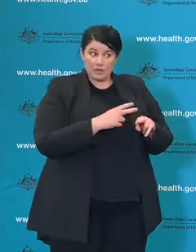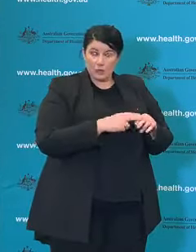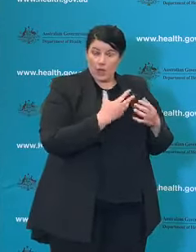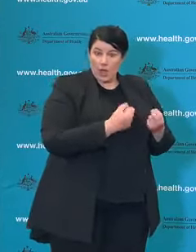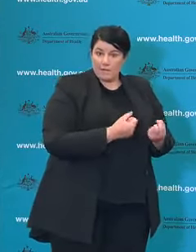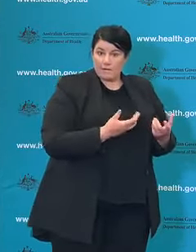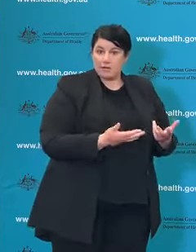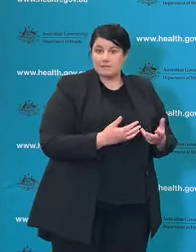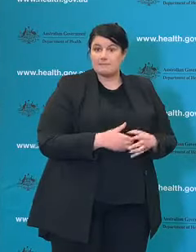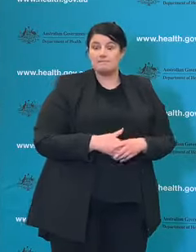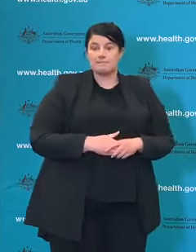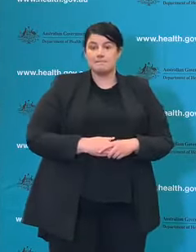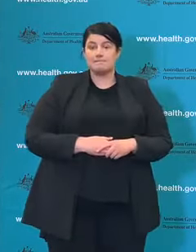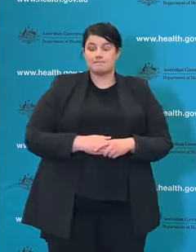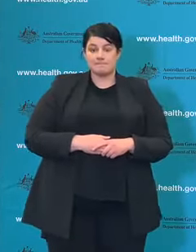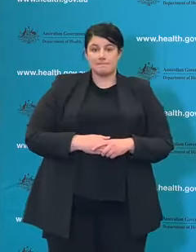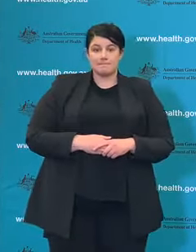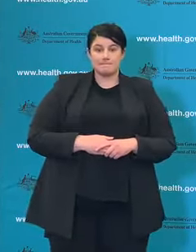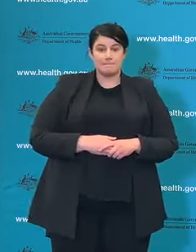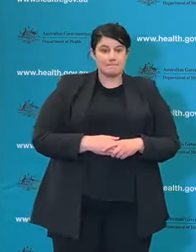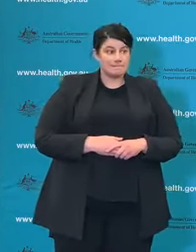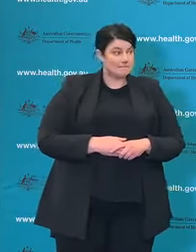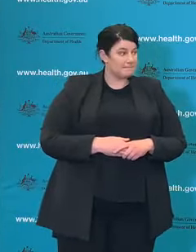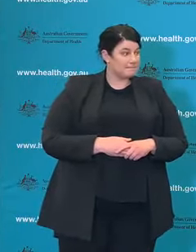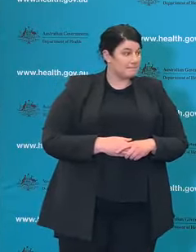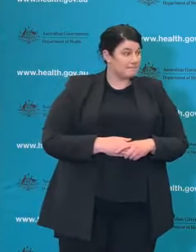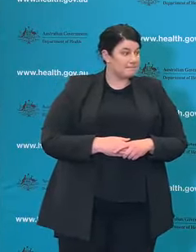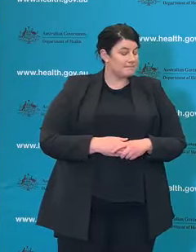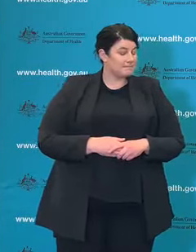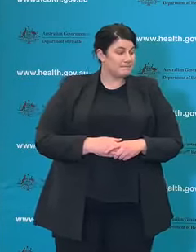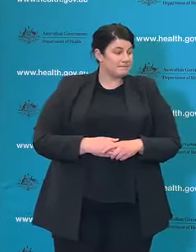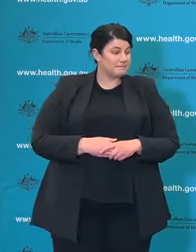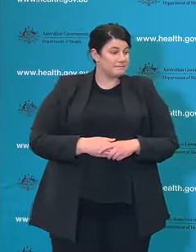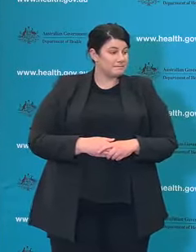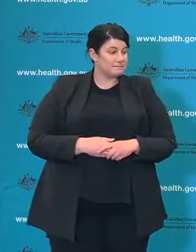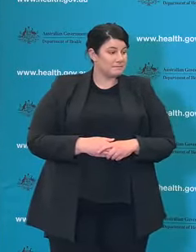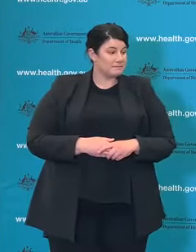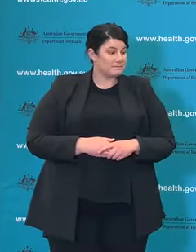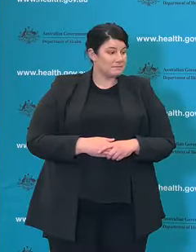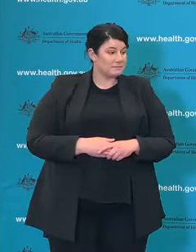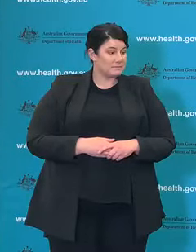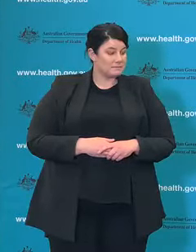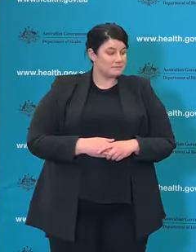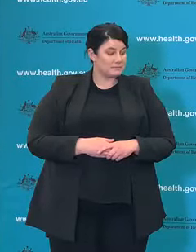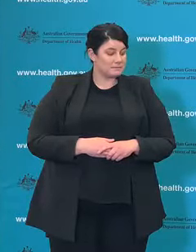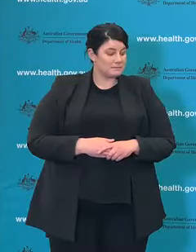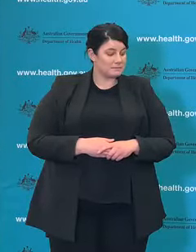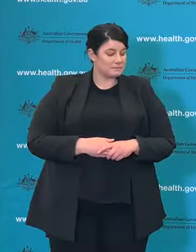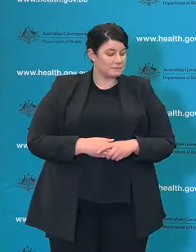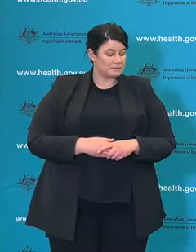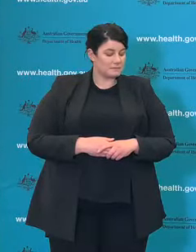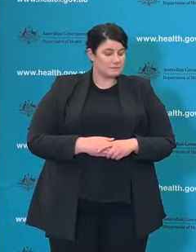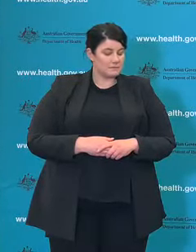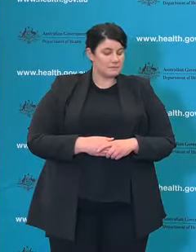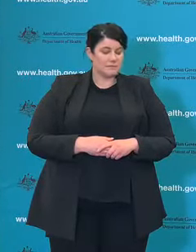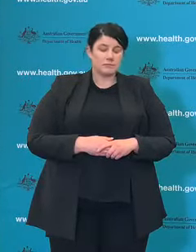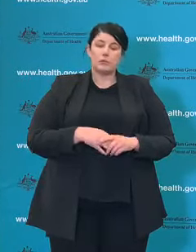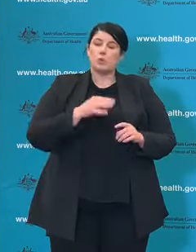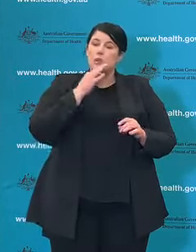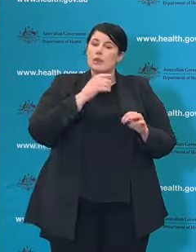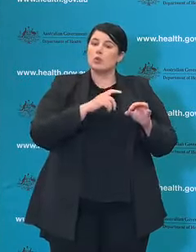Reporter: Talking to healthcare workers… can I just ask why did the